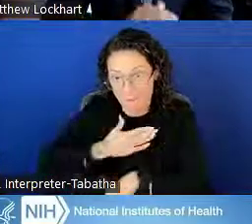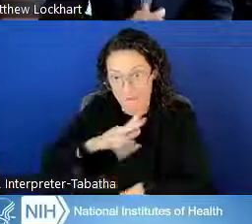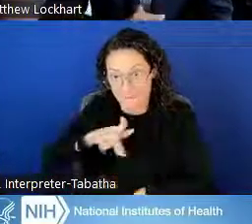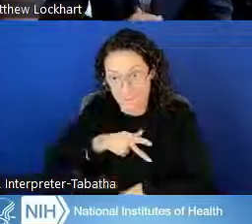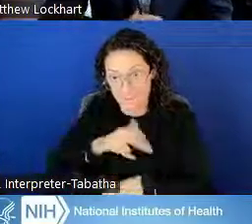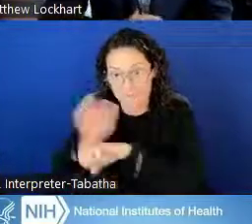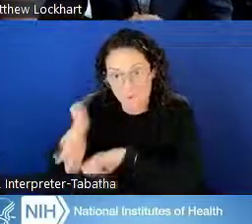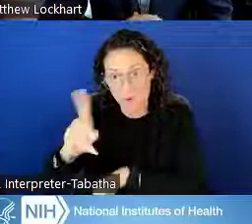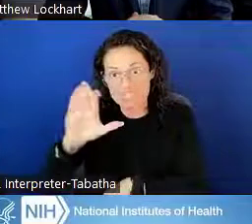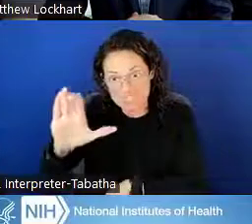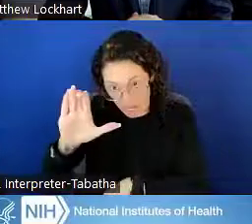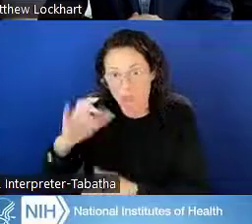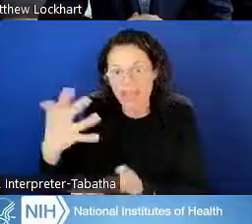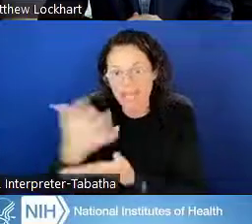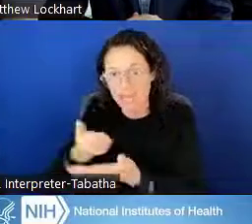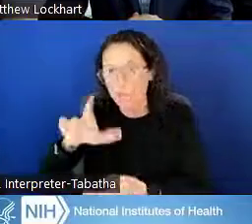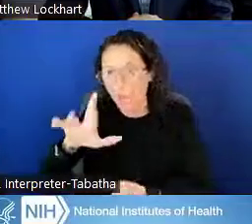or my combined income with my spouse?"